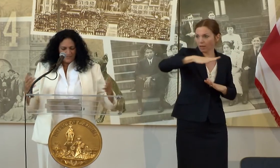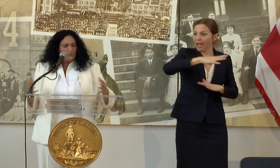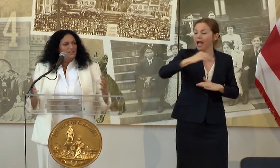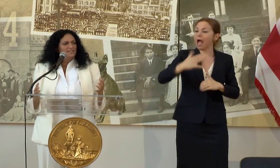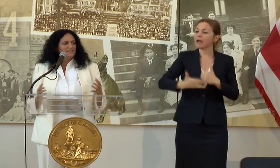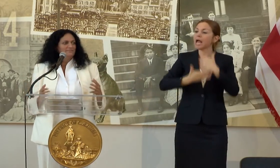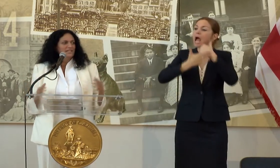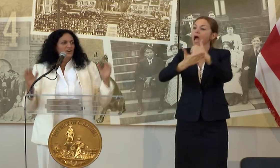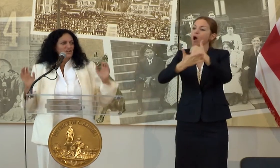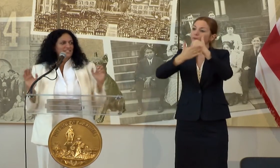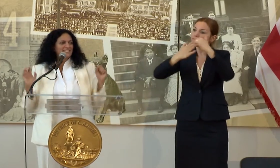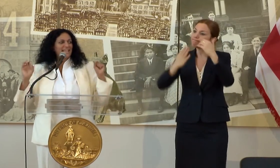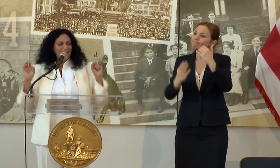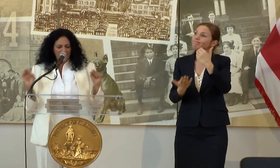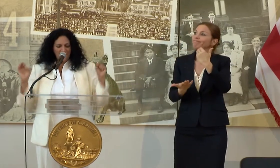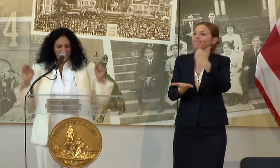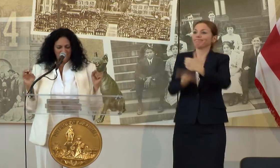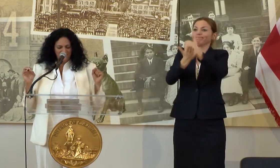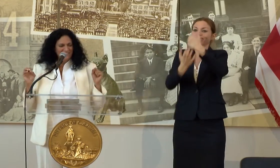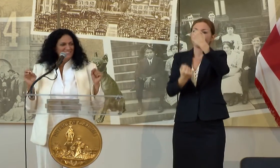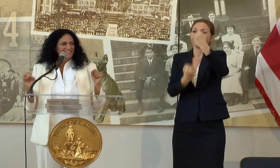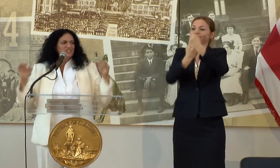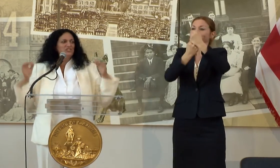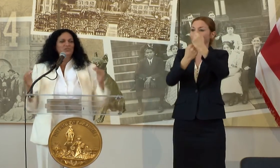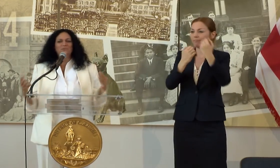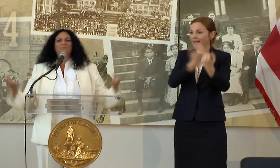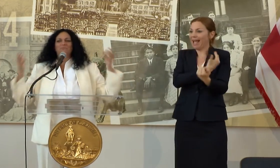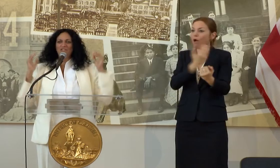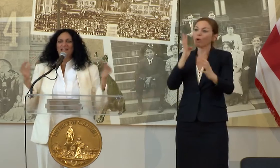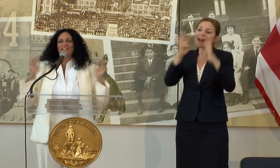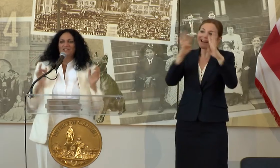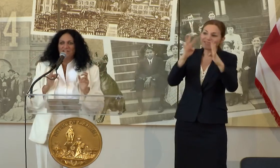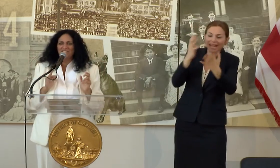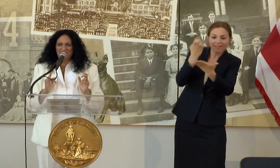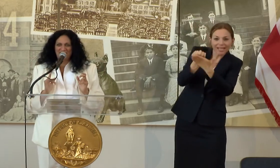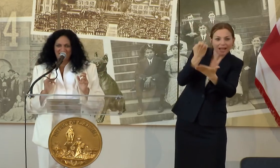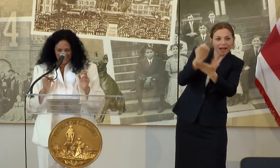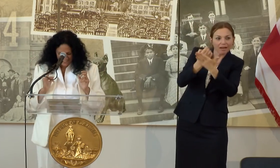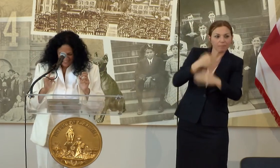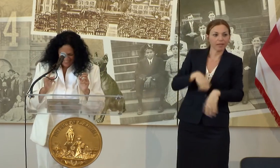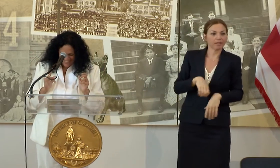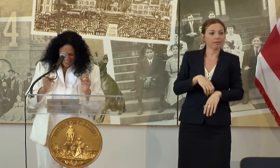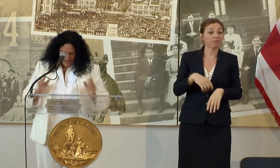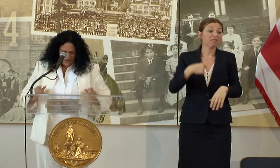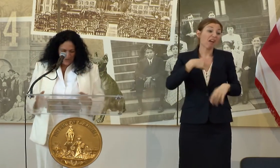IN OTHER WORDS, AN ARTISTS HAVEN, THE NEW UNITED ARTISTS.